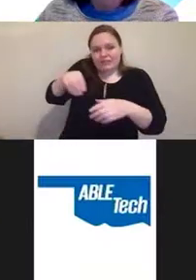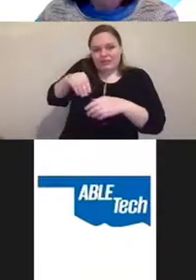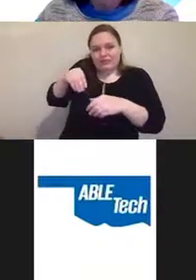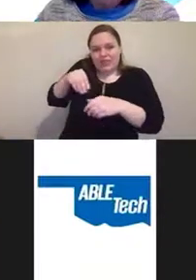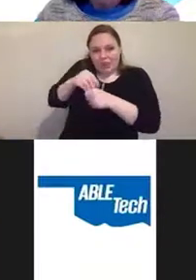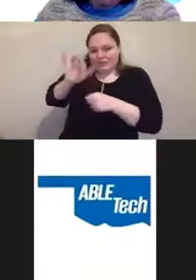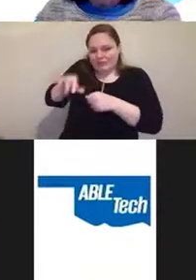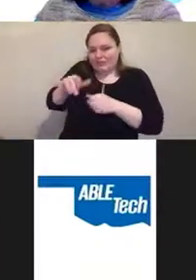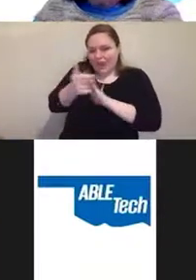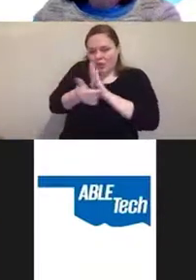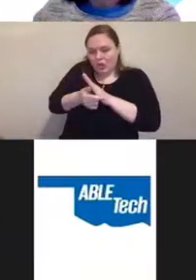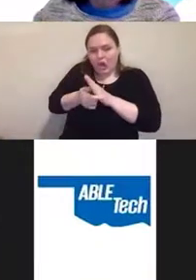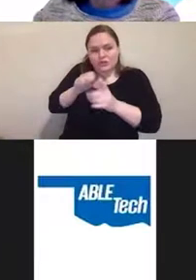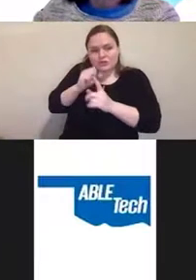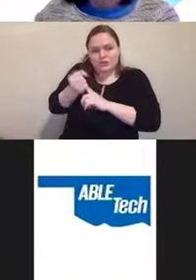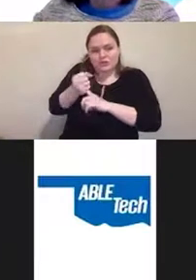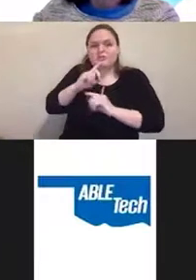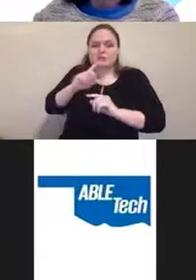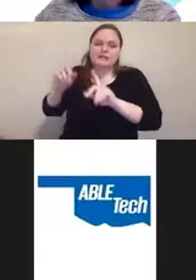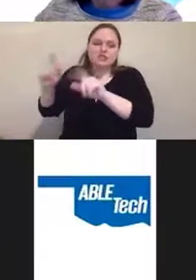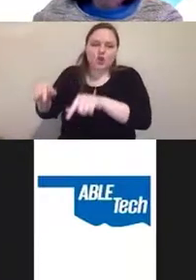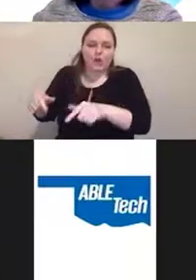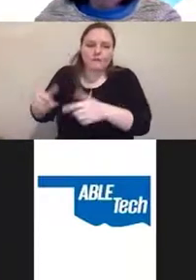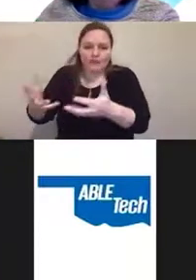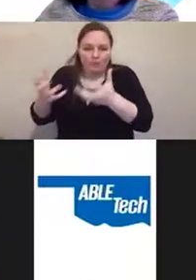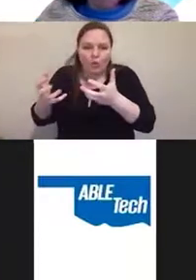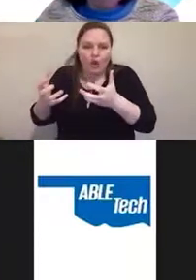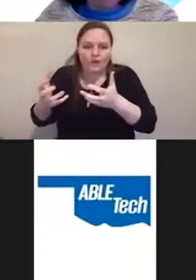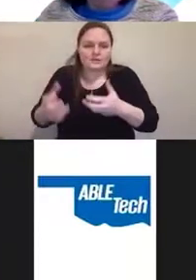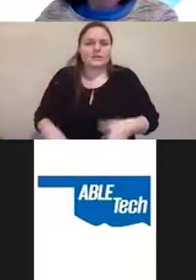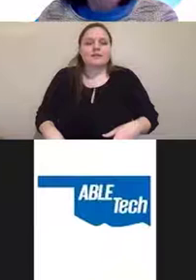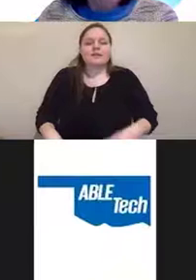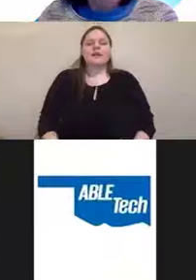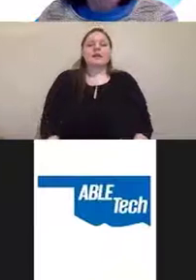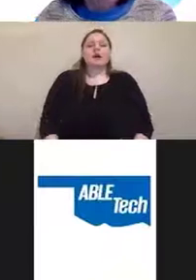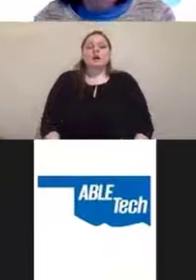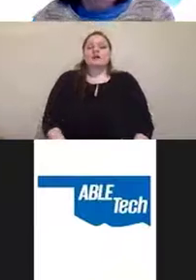So, one ADA defense attorney commented that